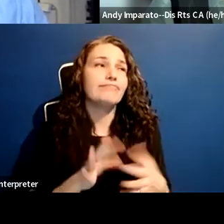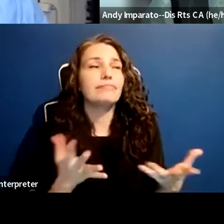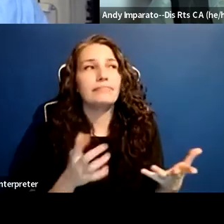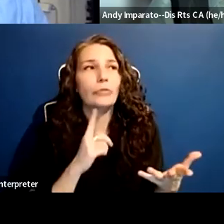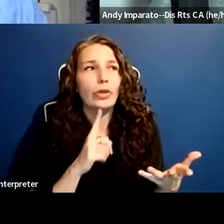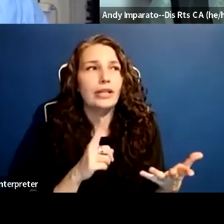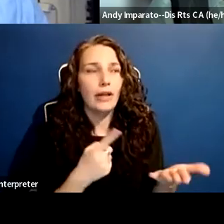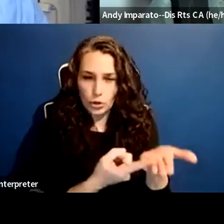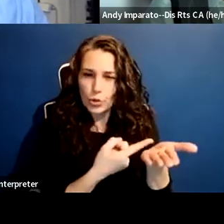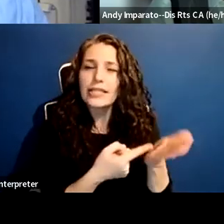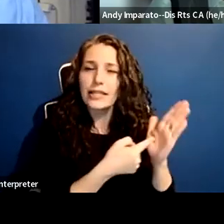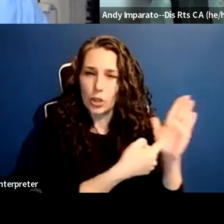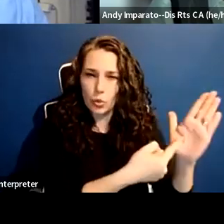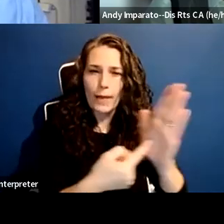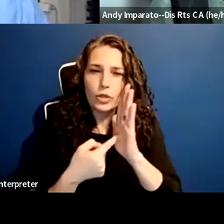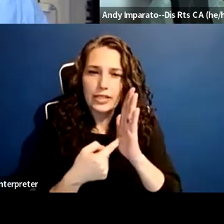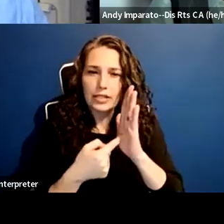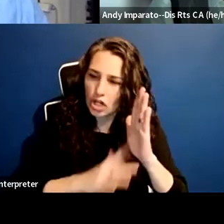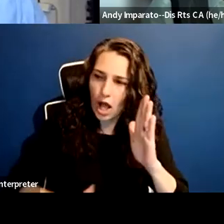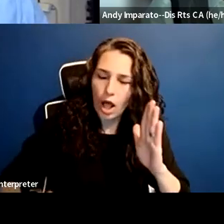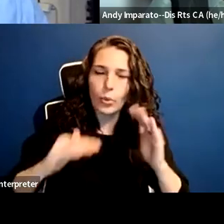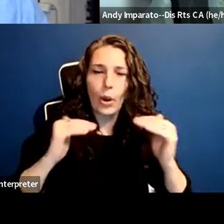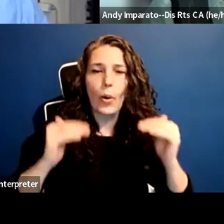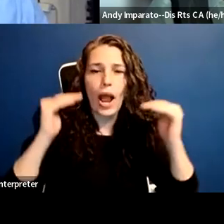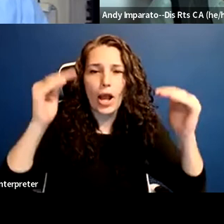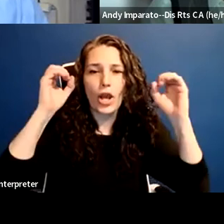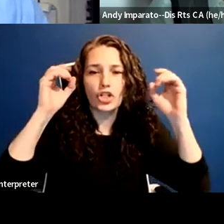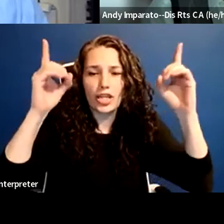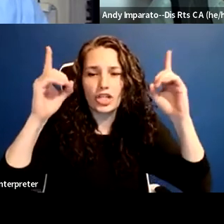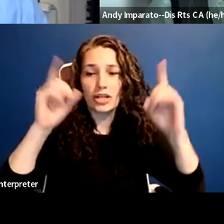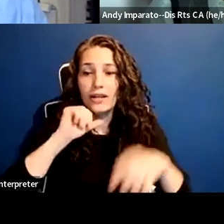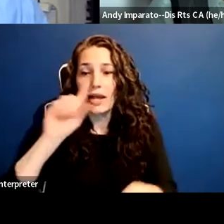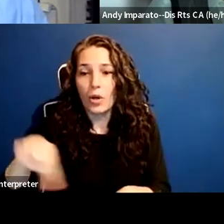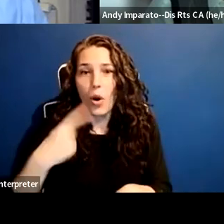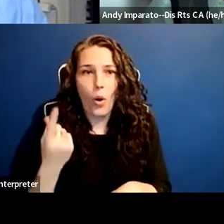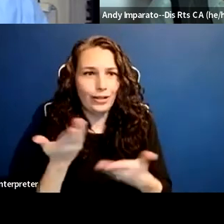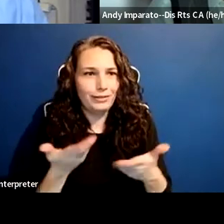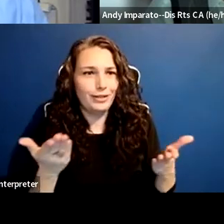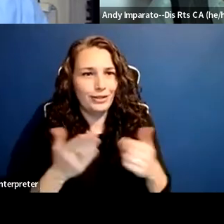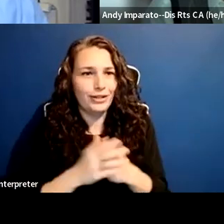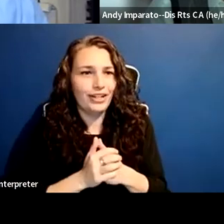throughout higher education, meaning not just in the student body where I think many people tend to start,